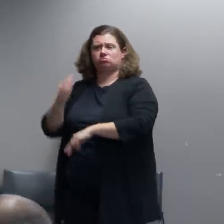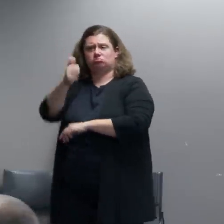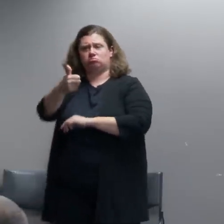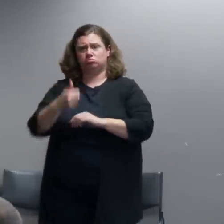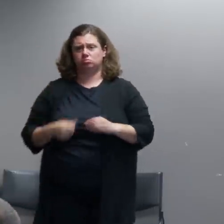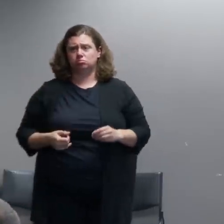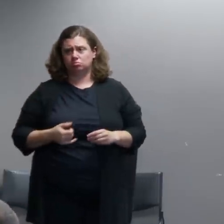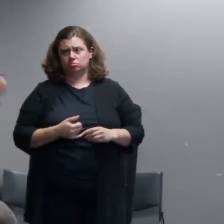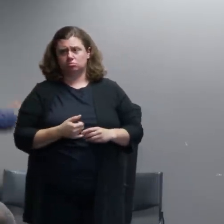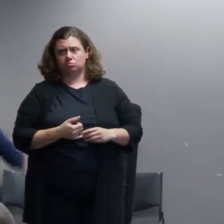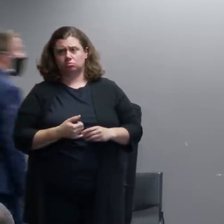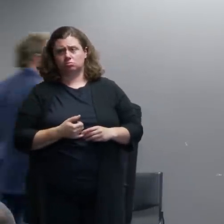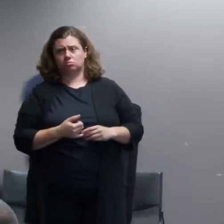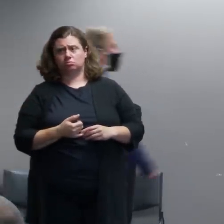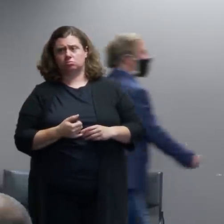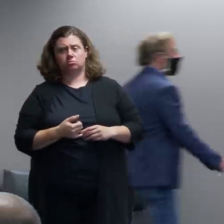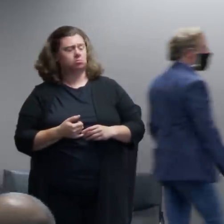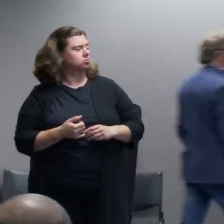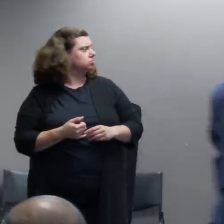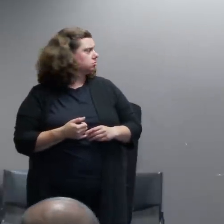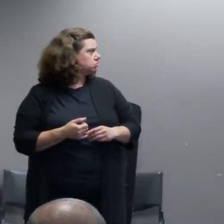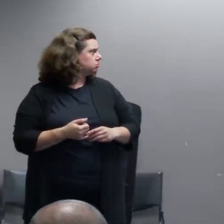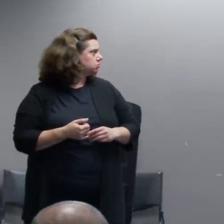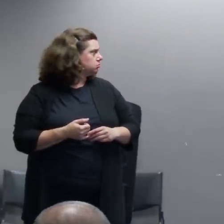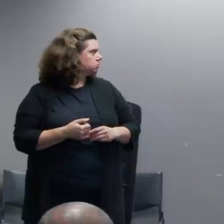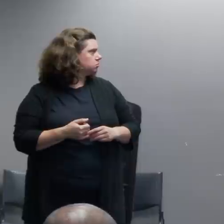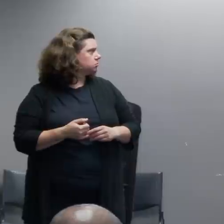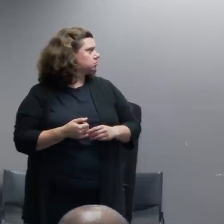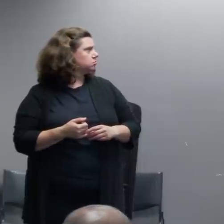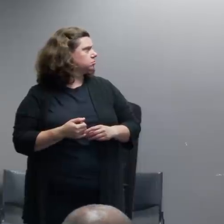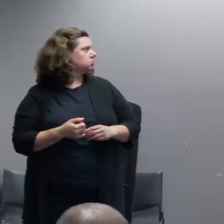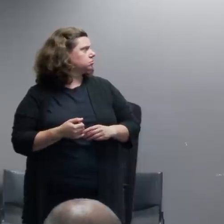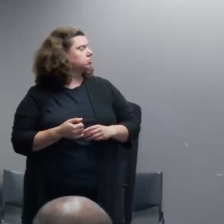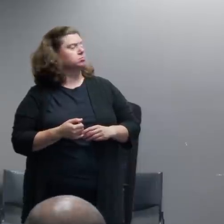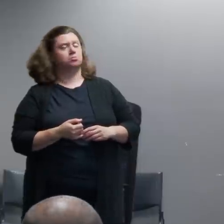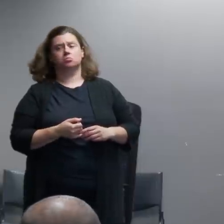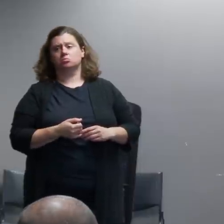comes to that are... we will give